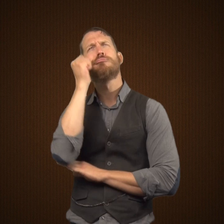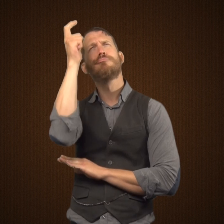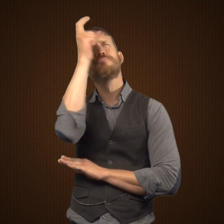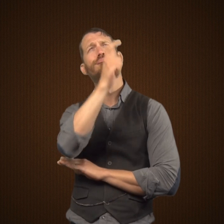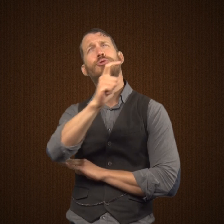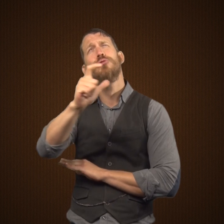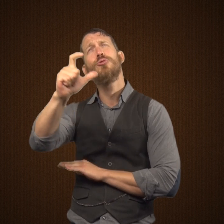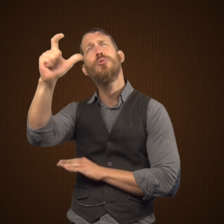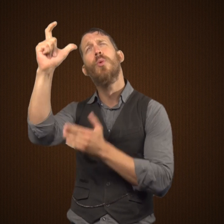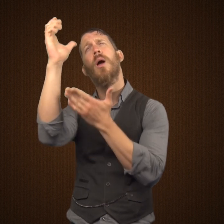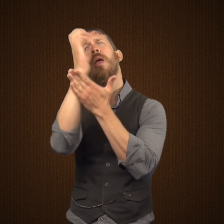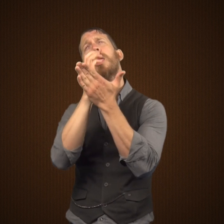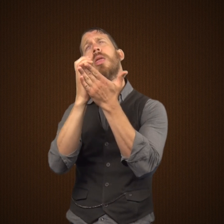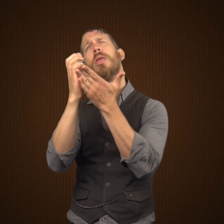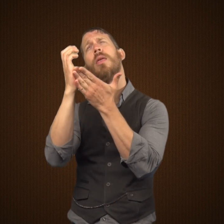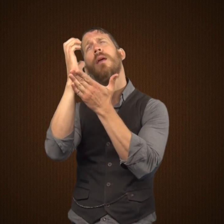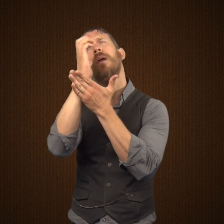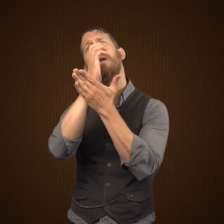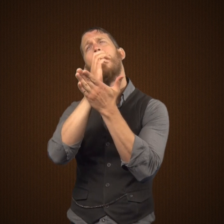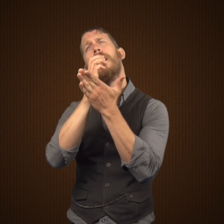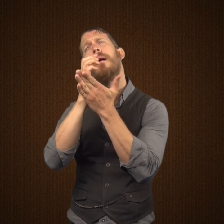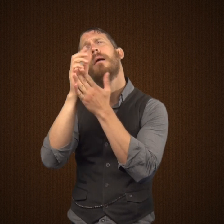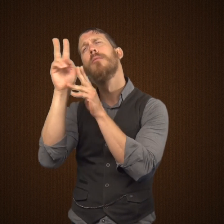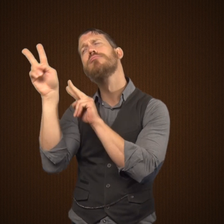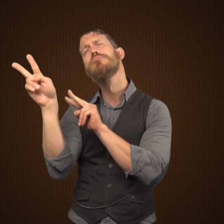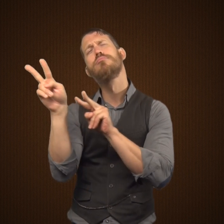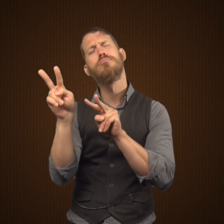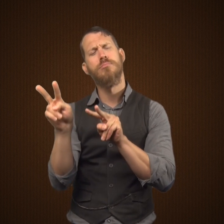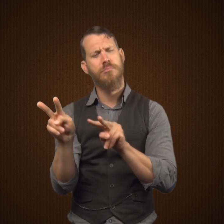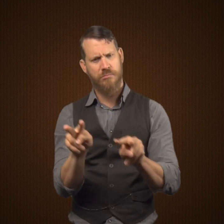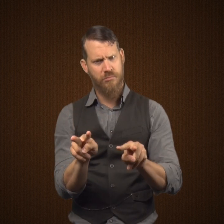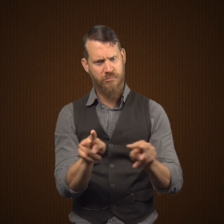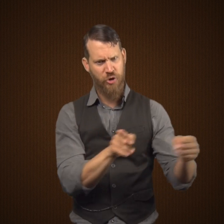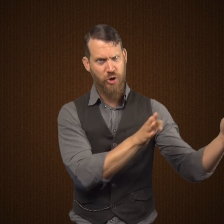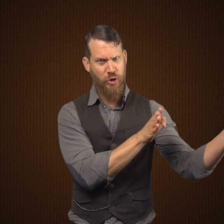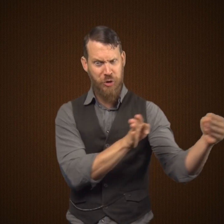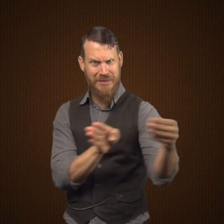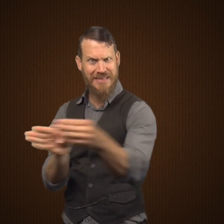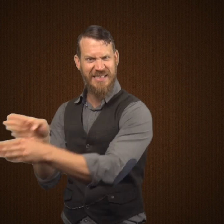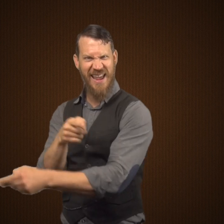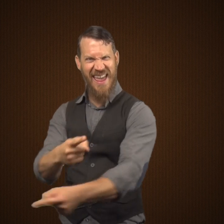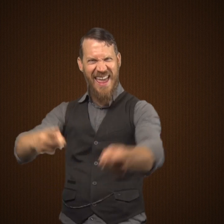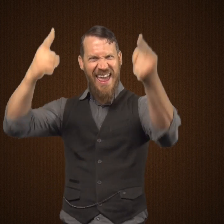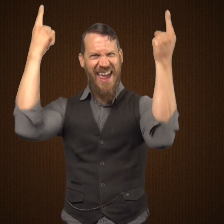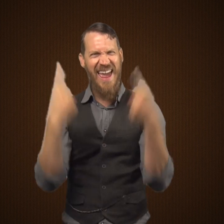Now Sarah, the cleaning lady, was sitting at her window gazing at the moon.